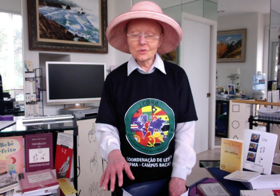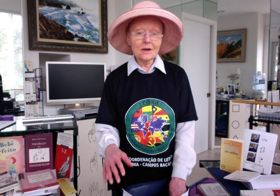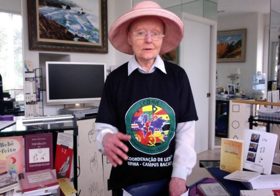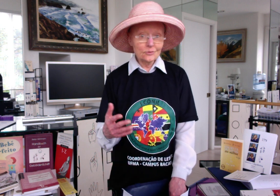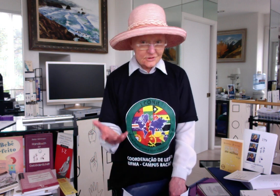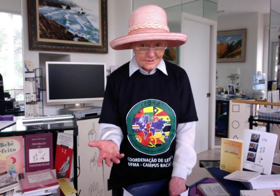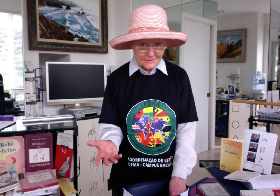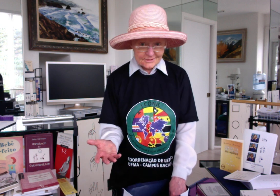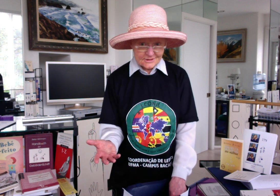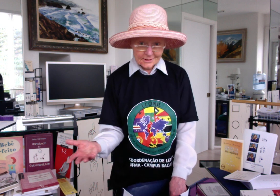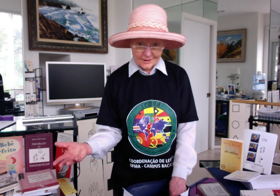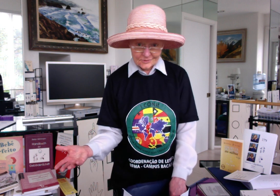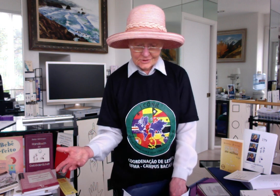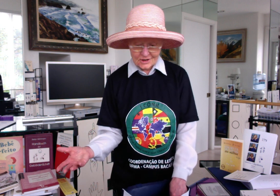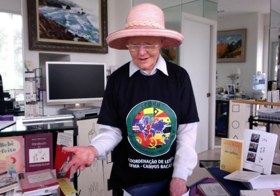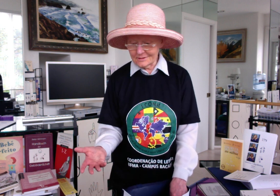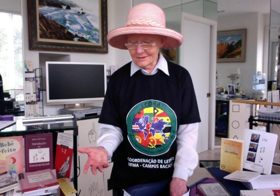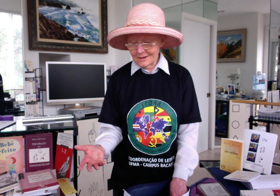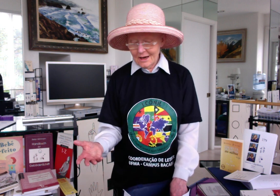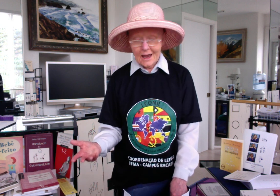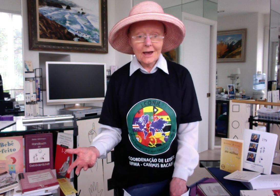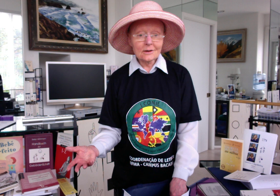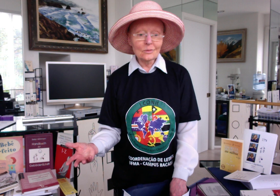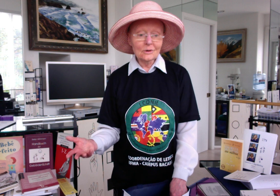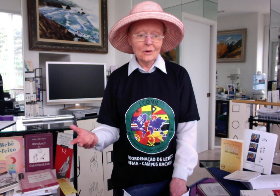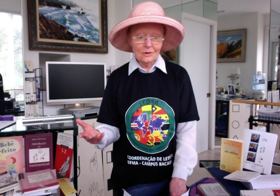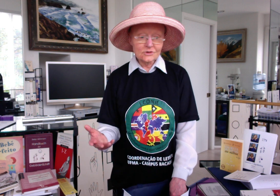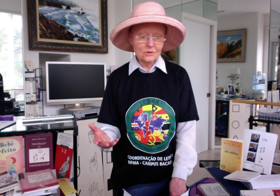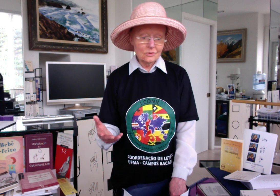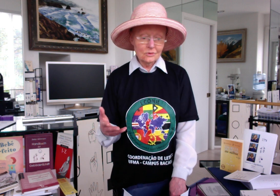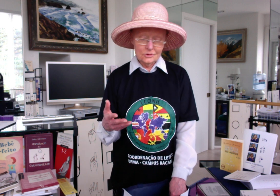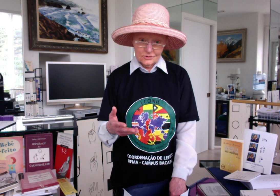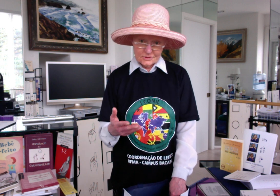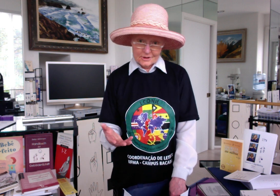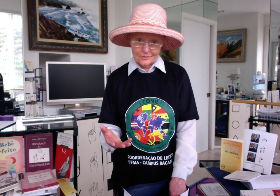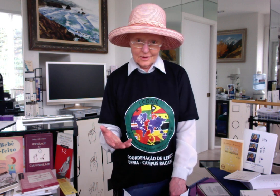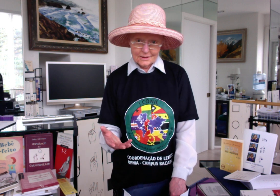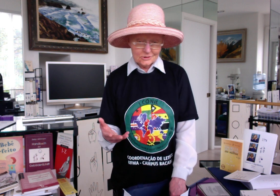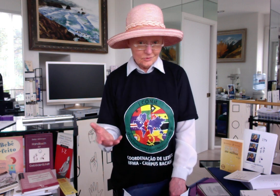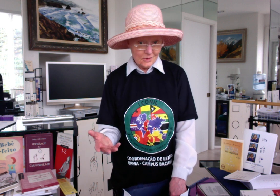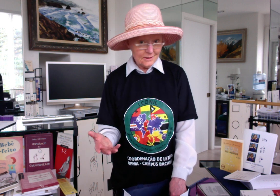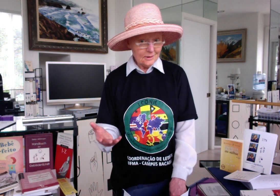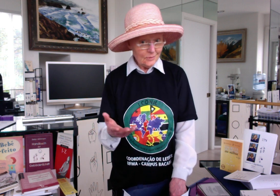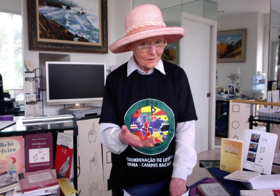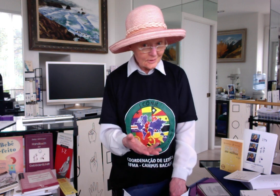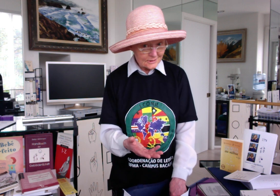write Brazilian Sign Language and Adam also uses SignWriting to write American